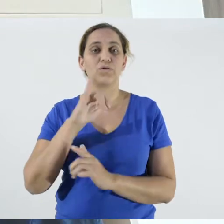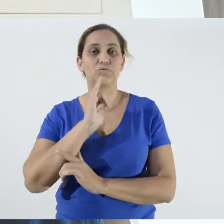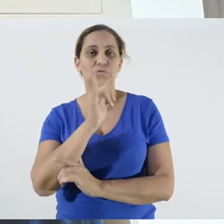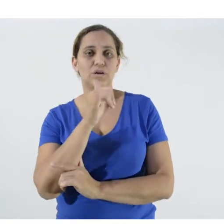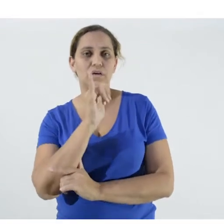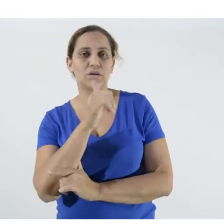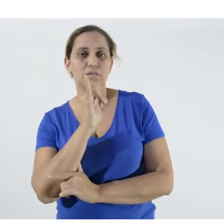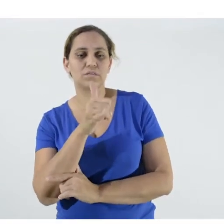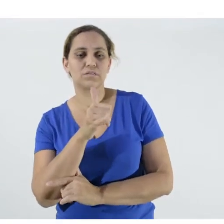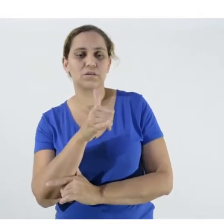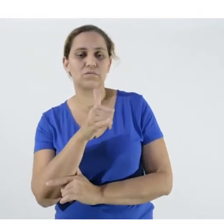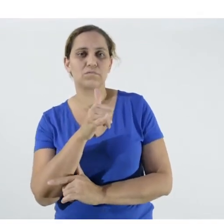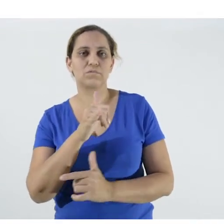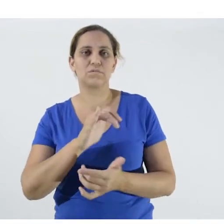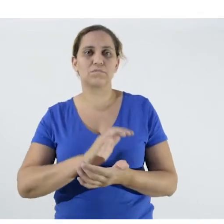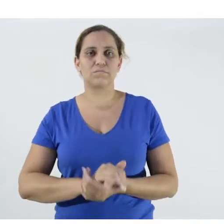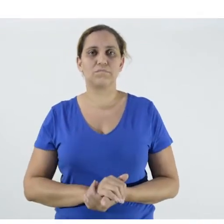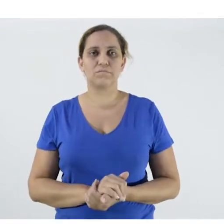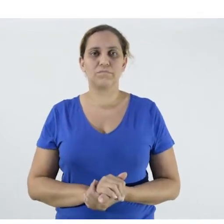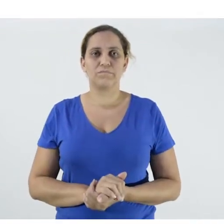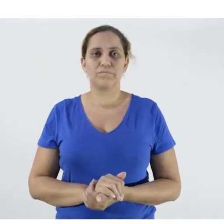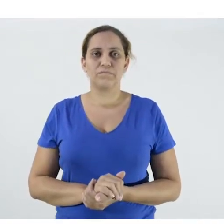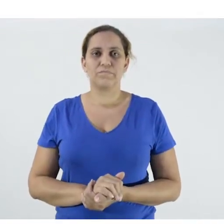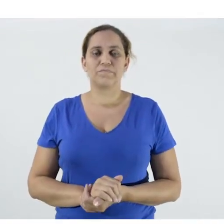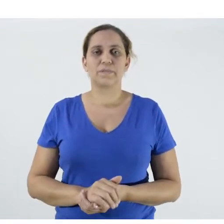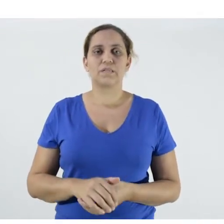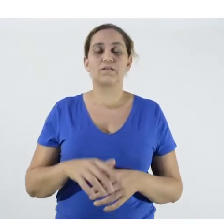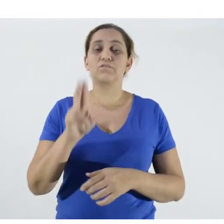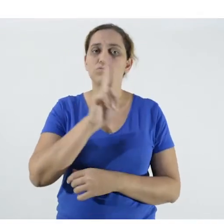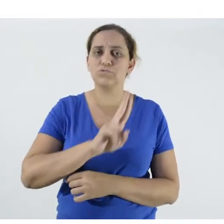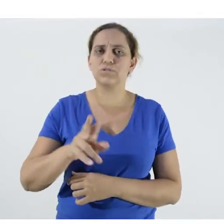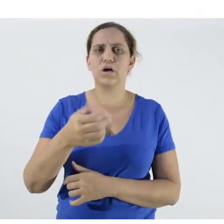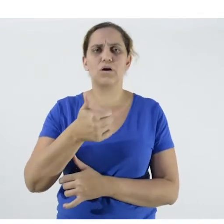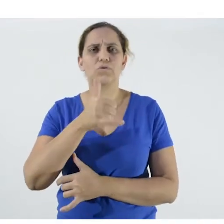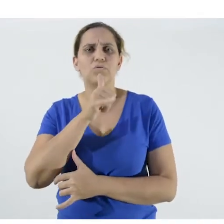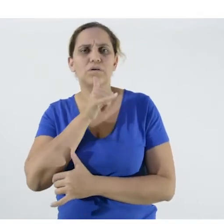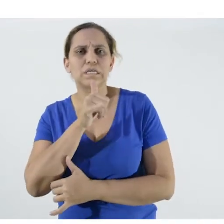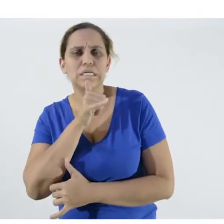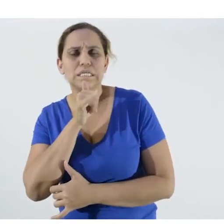for the Protection against Covid-19 in the Field, consisting of messages for